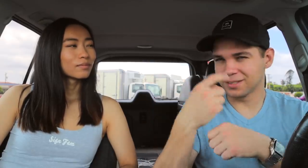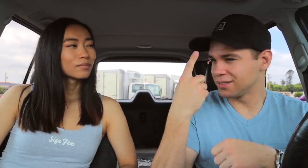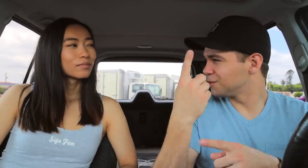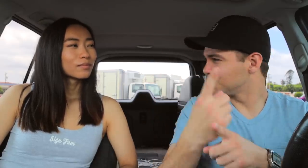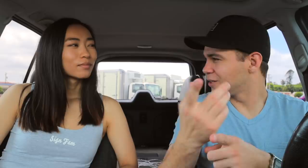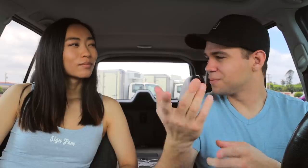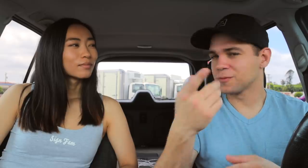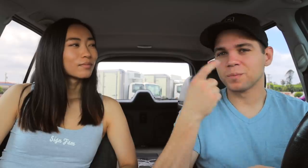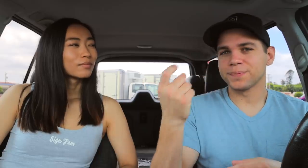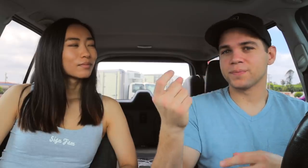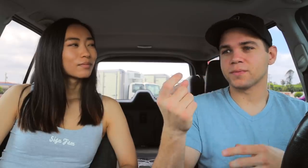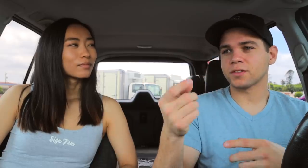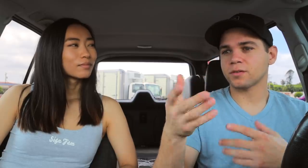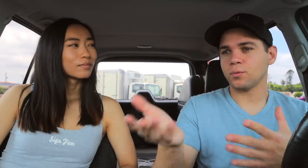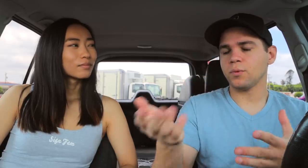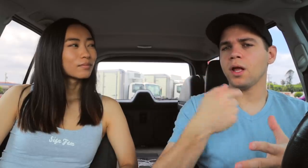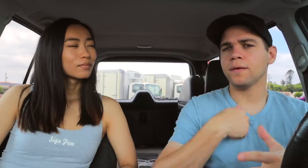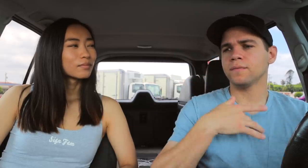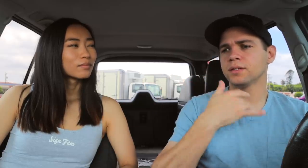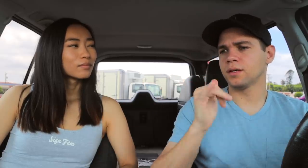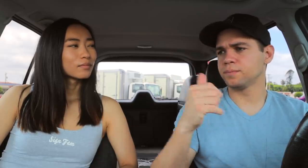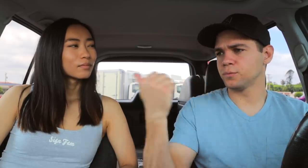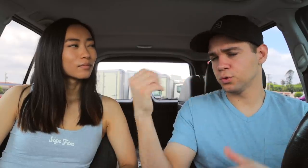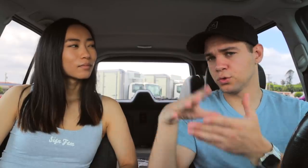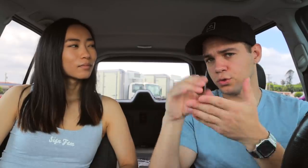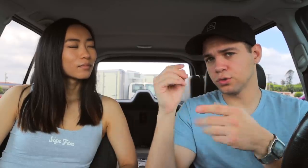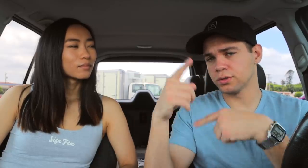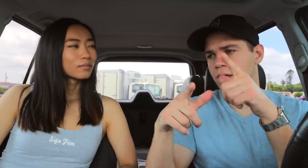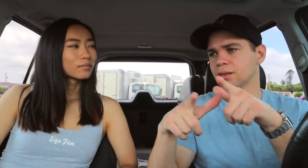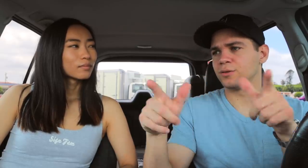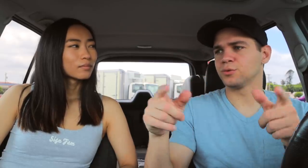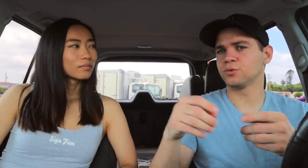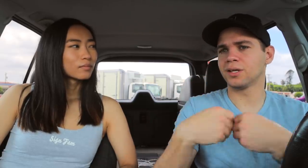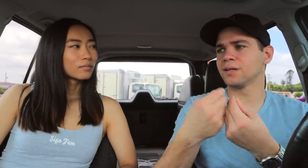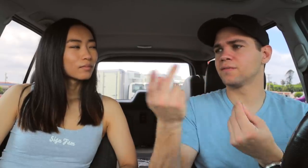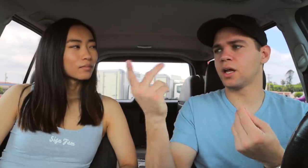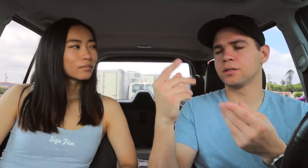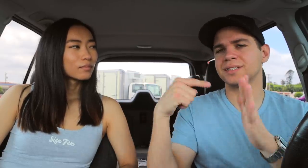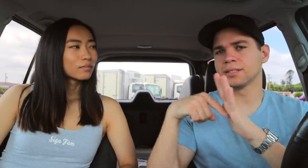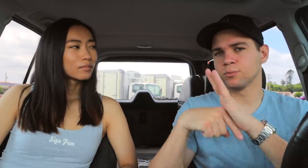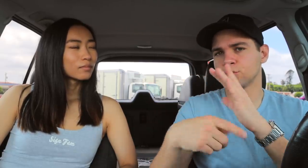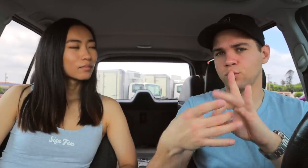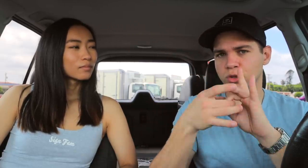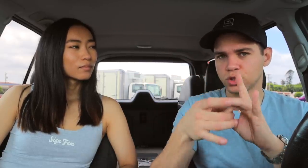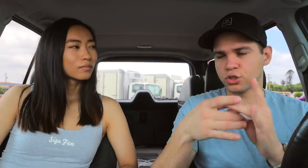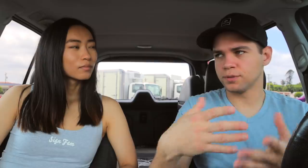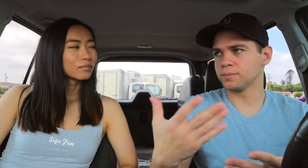Make sense right? Because I feel like her learning sign language gave us a deeper connection.